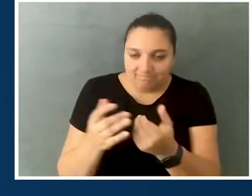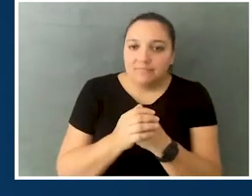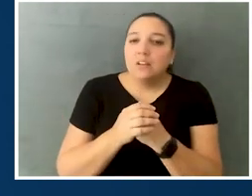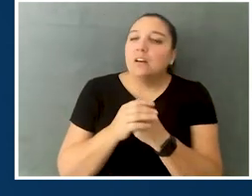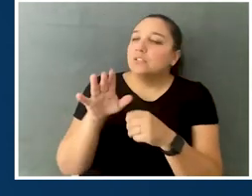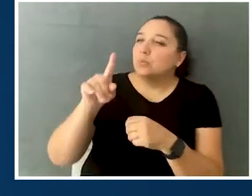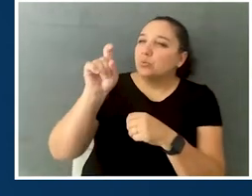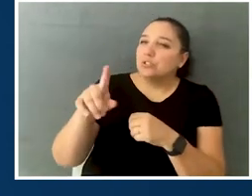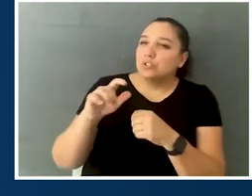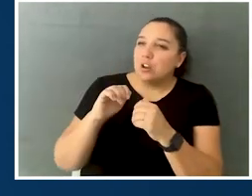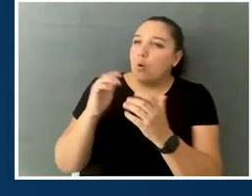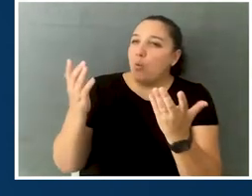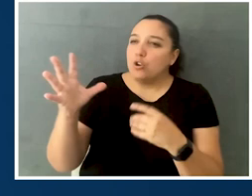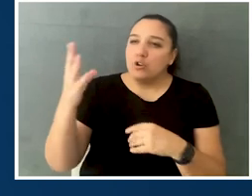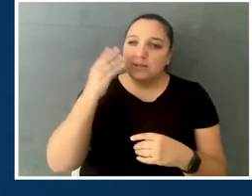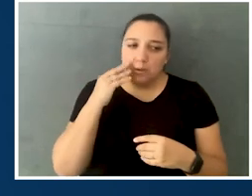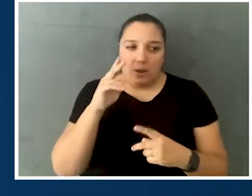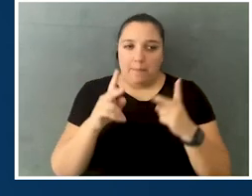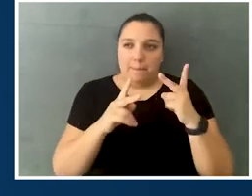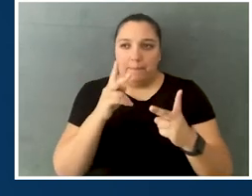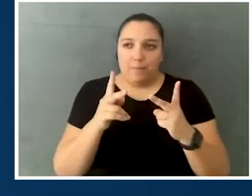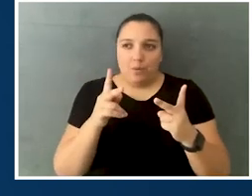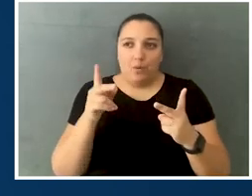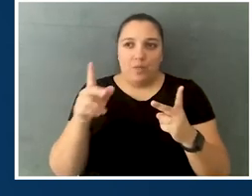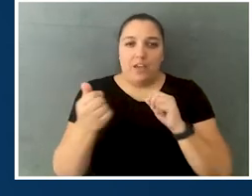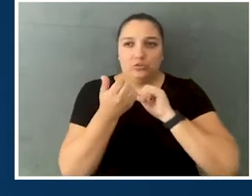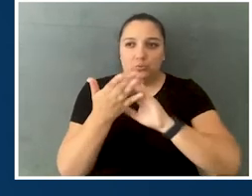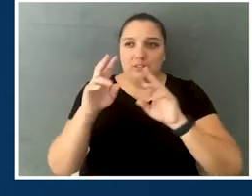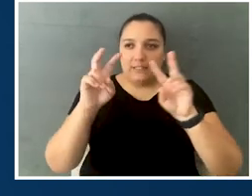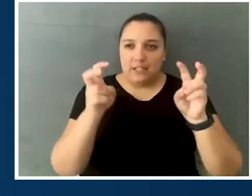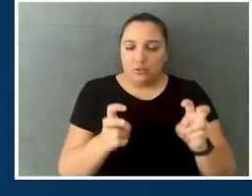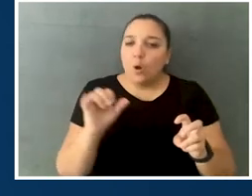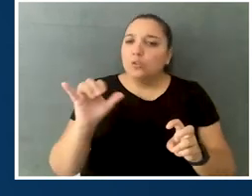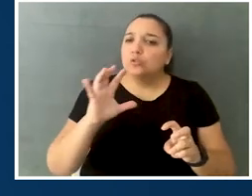how the public is addressing these issues? And even talking to our audience,